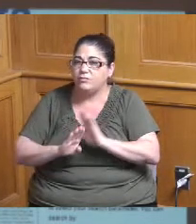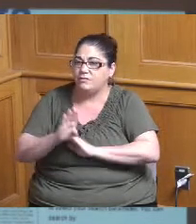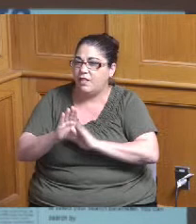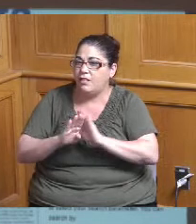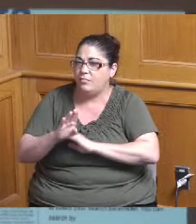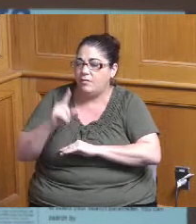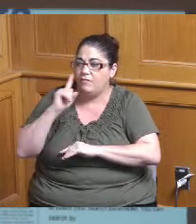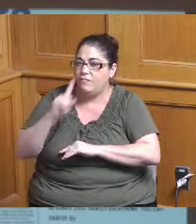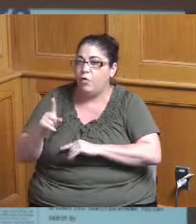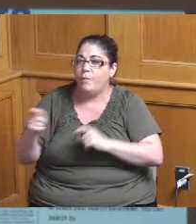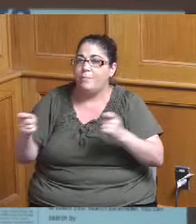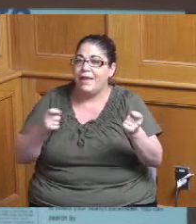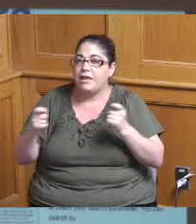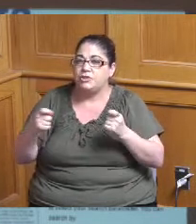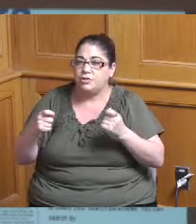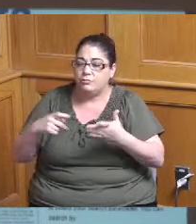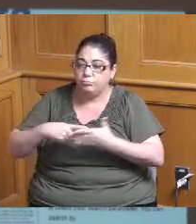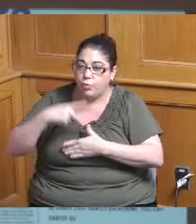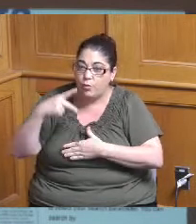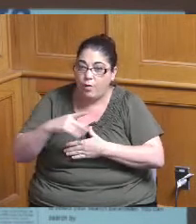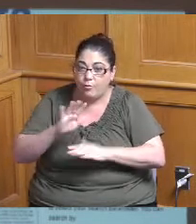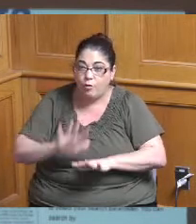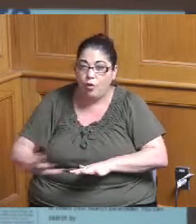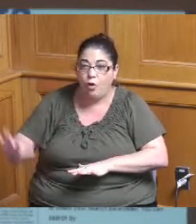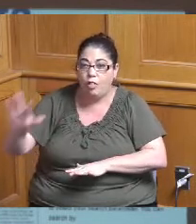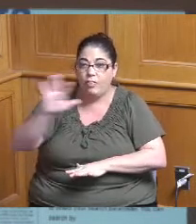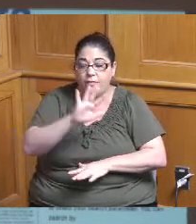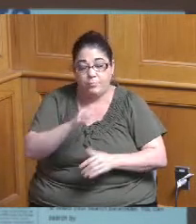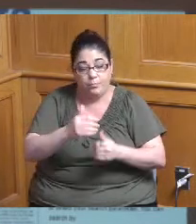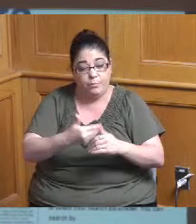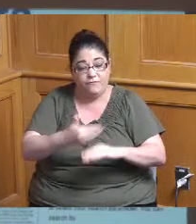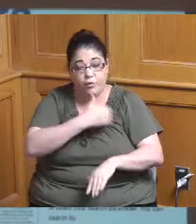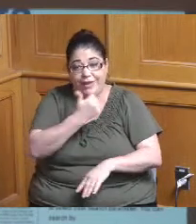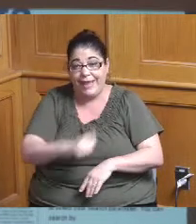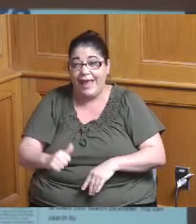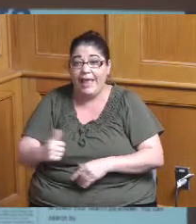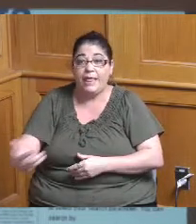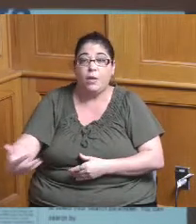for managing the program and and so before any project is even included in the in the